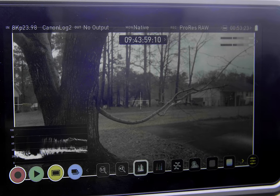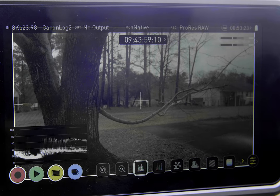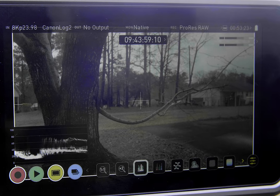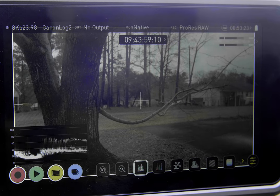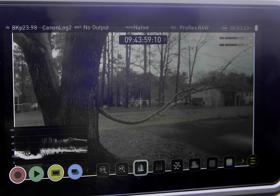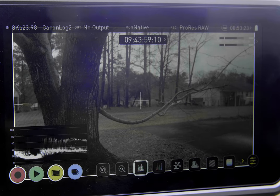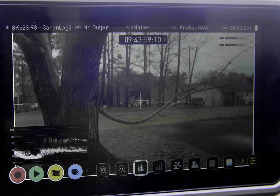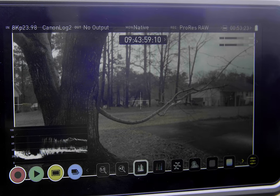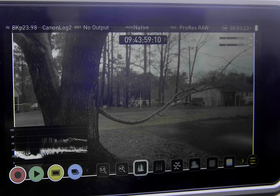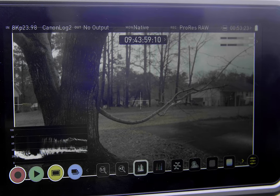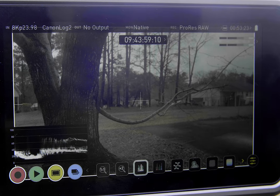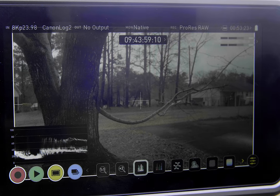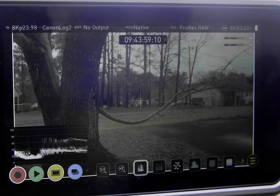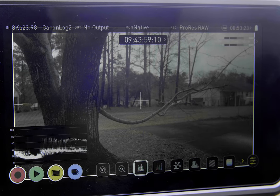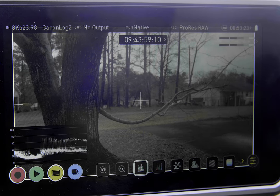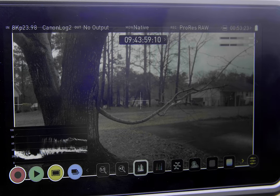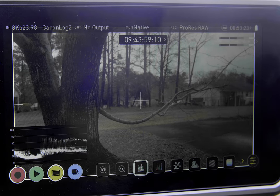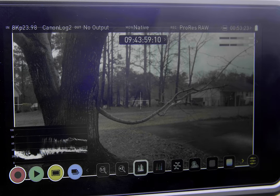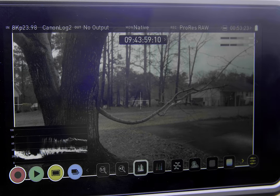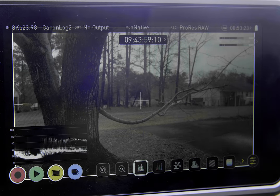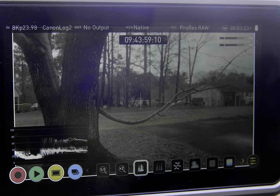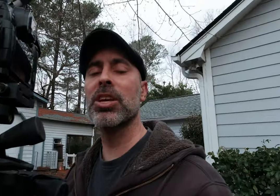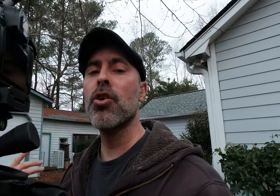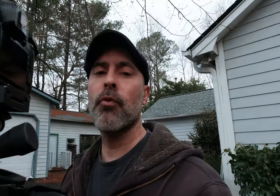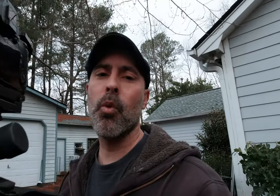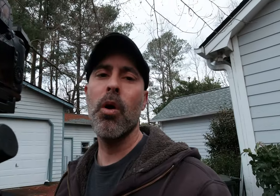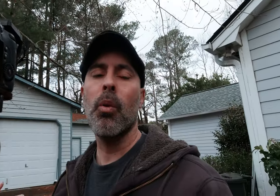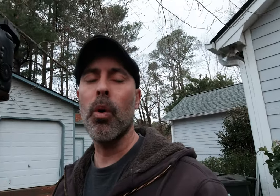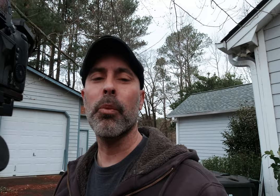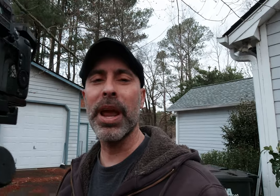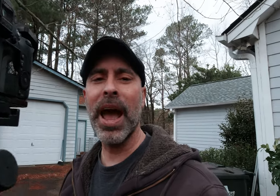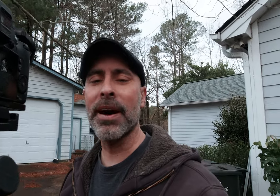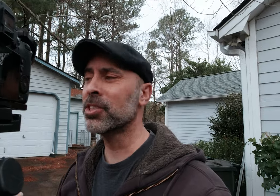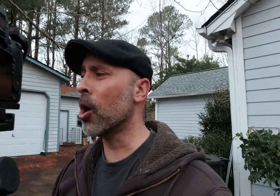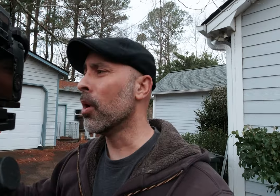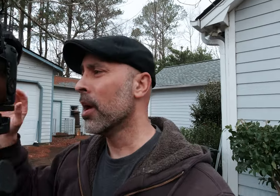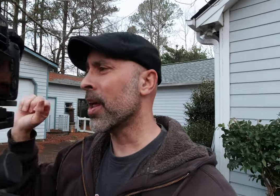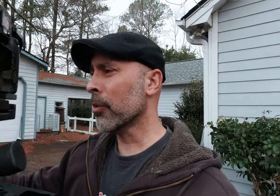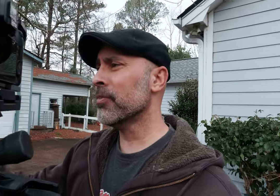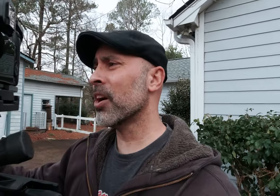the tree and the clouds there to see if this could make sense for what we have so now that we've done